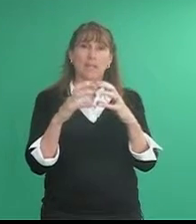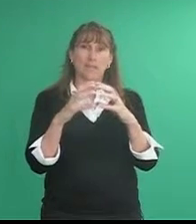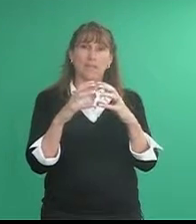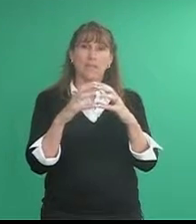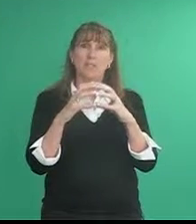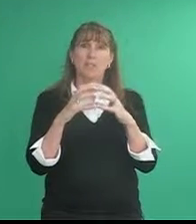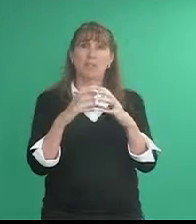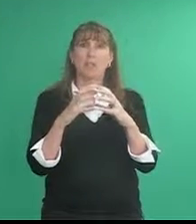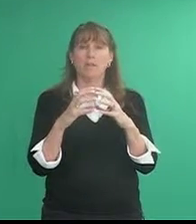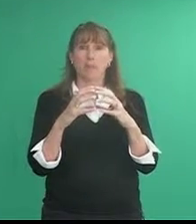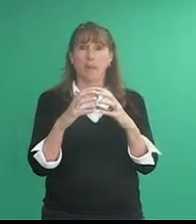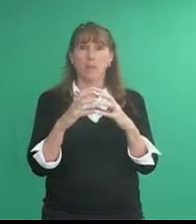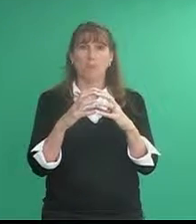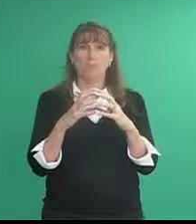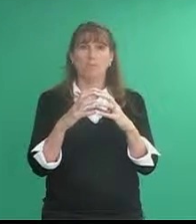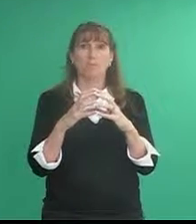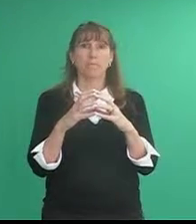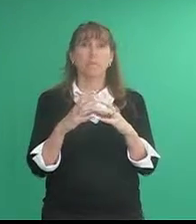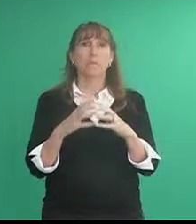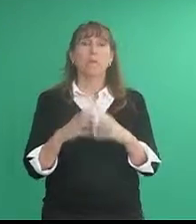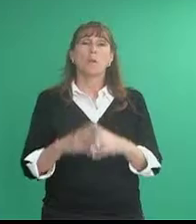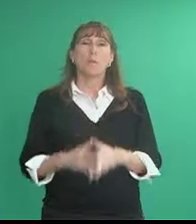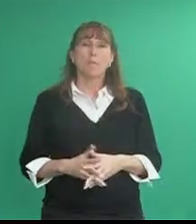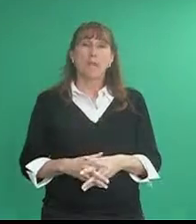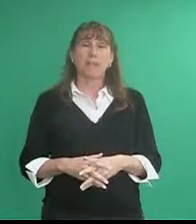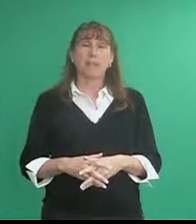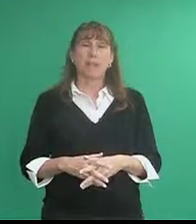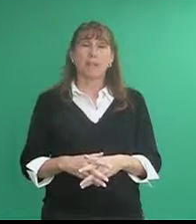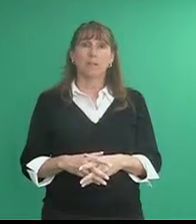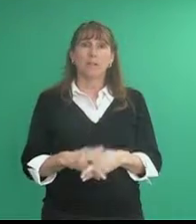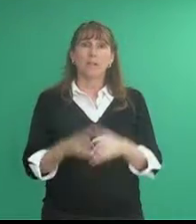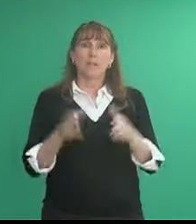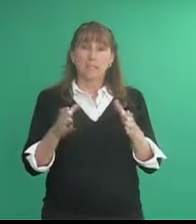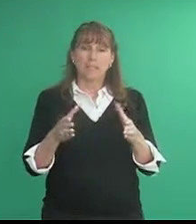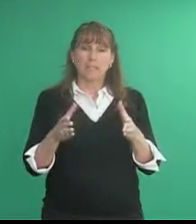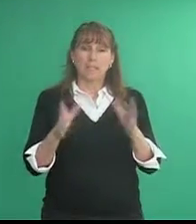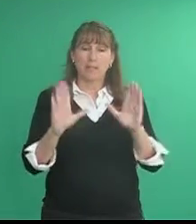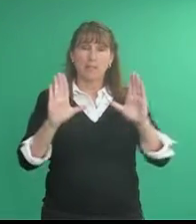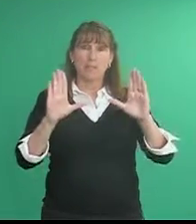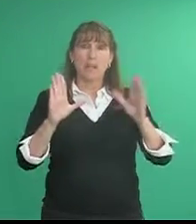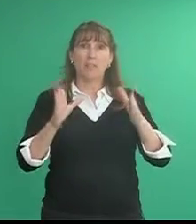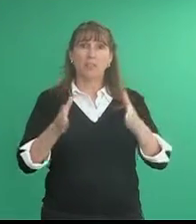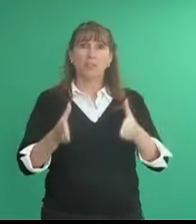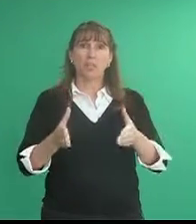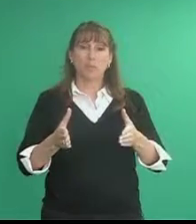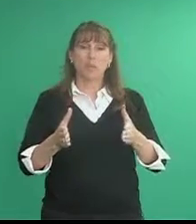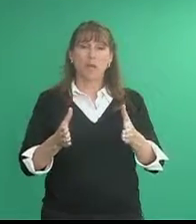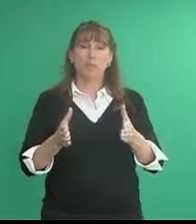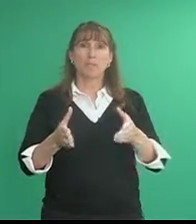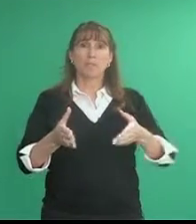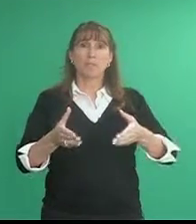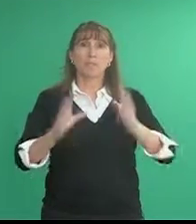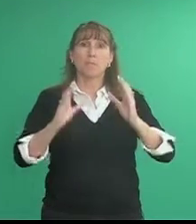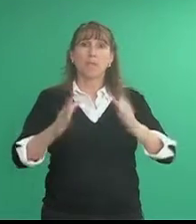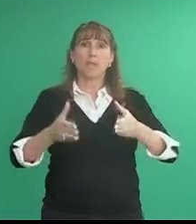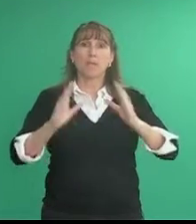in the shape of a softball. Basketball Take the five handshapes, palms together and bring it up